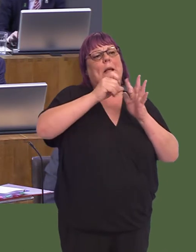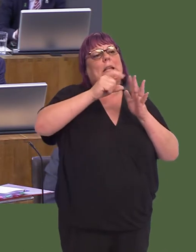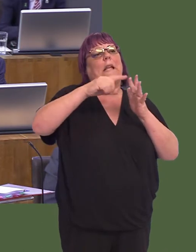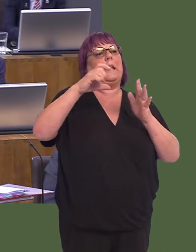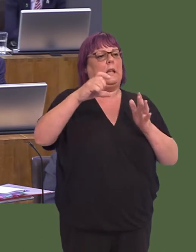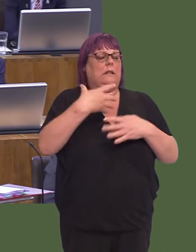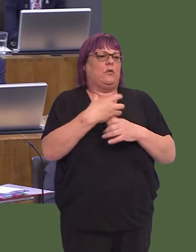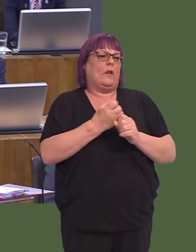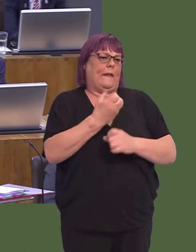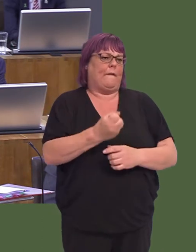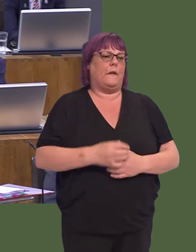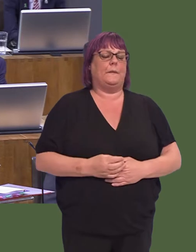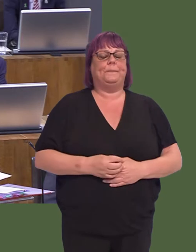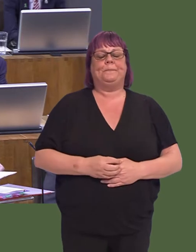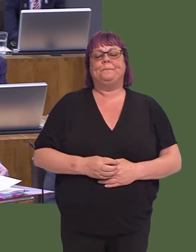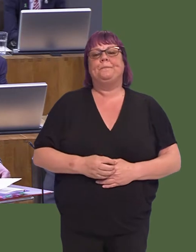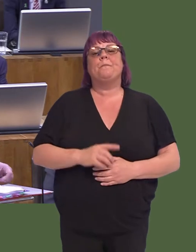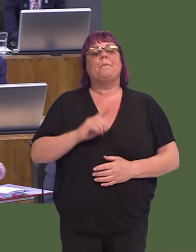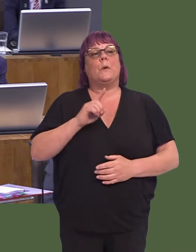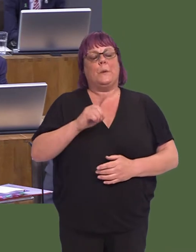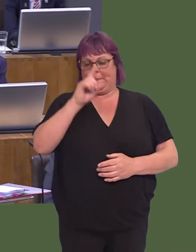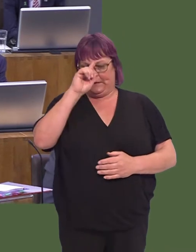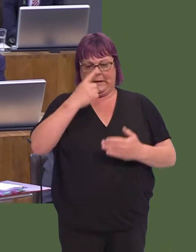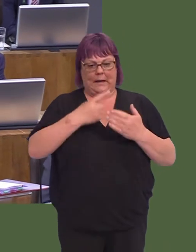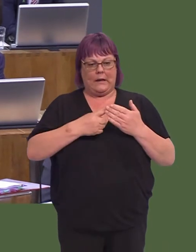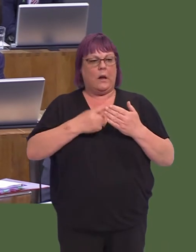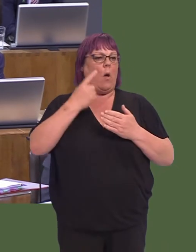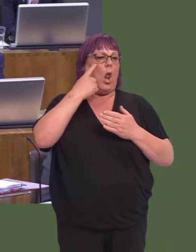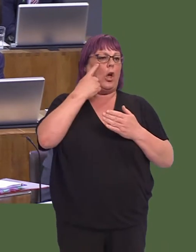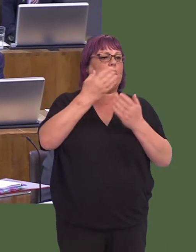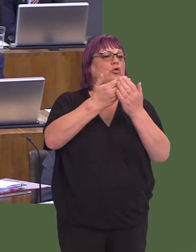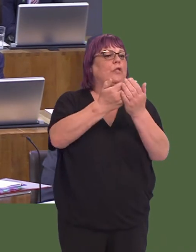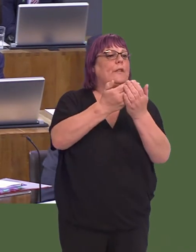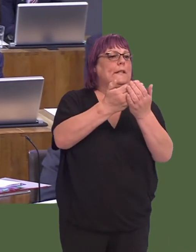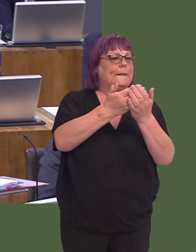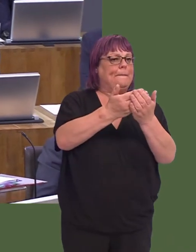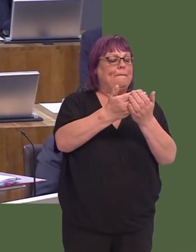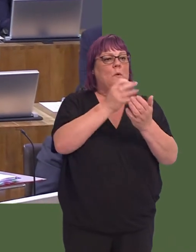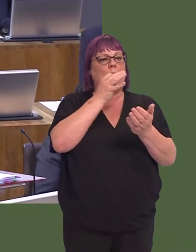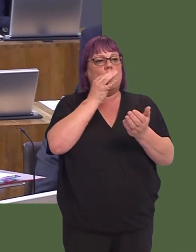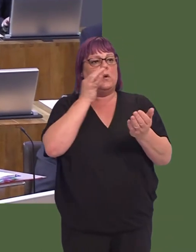What the ambulance service did was approach the ambulance service charity to provide support